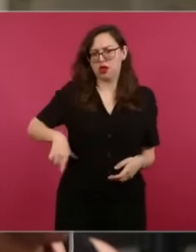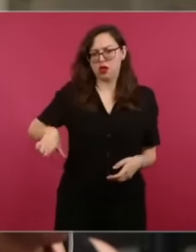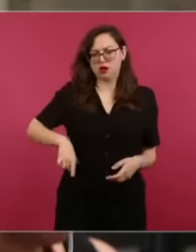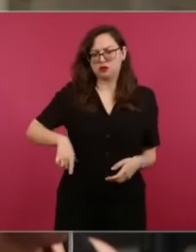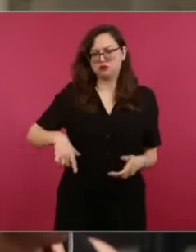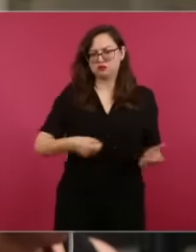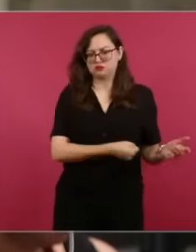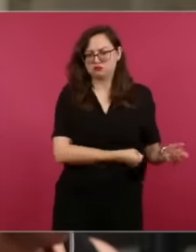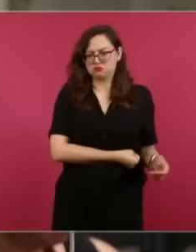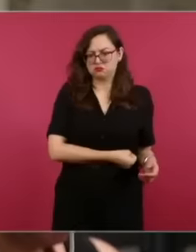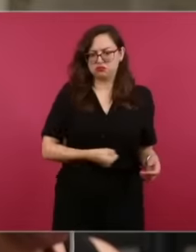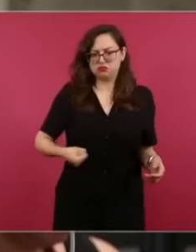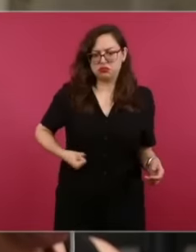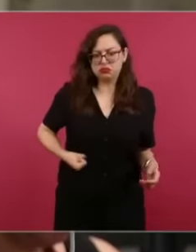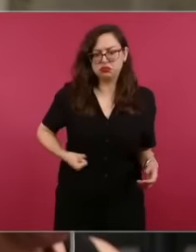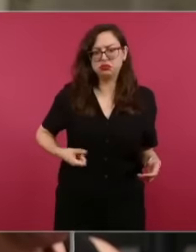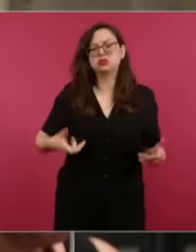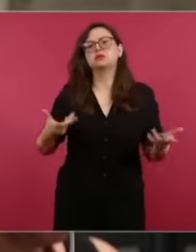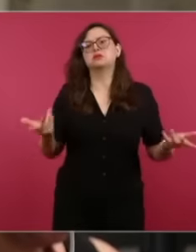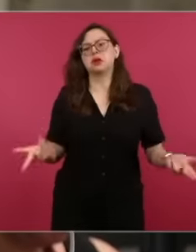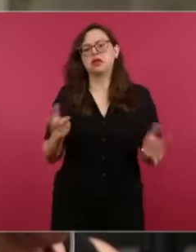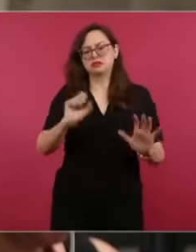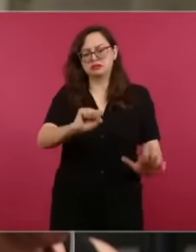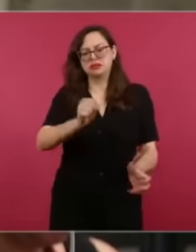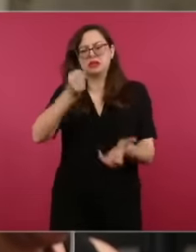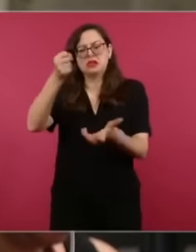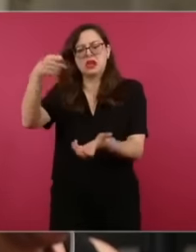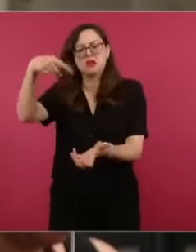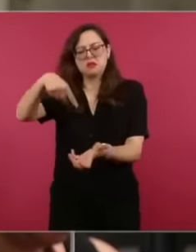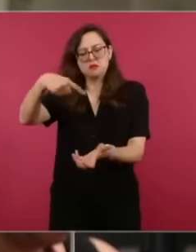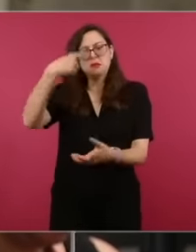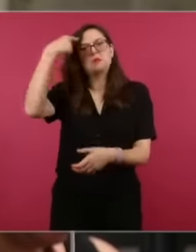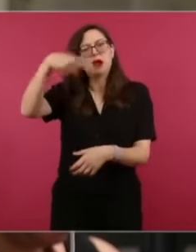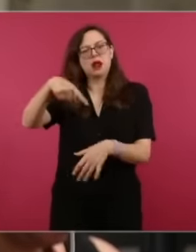works that you have designated as priorities, Mayan train, interoceanic train, Felipe